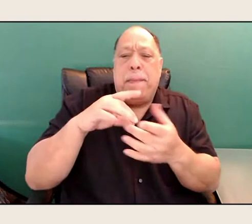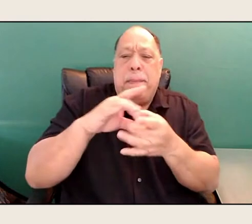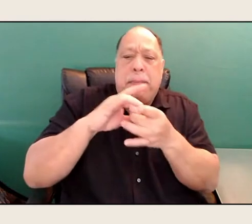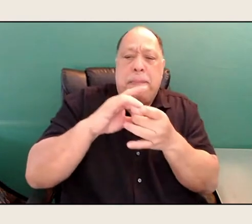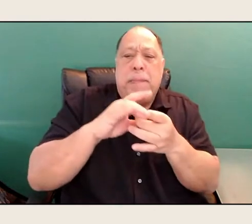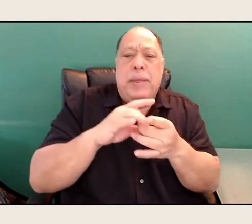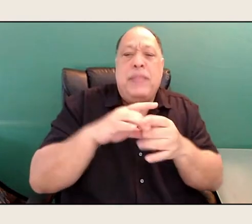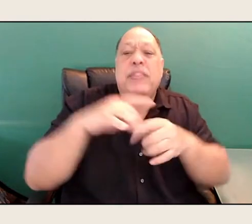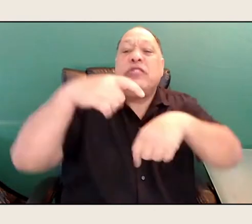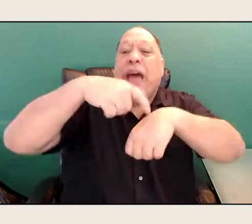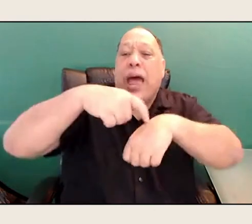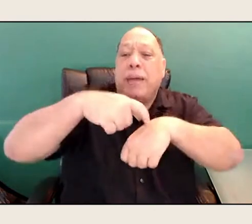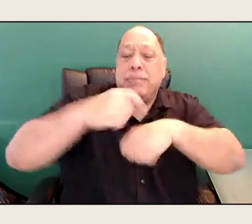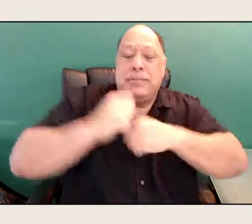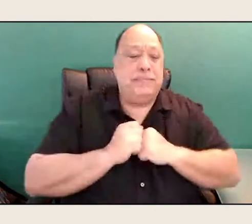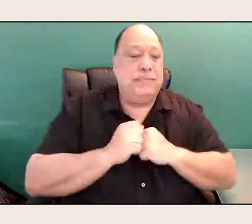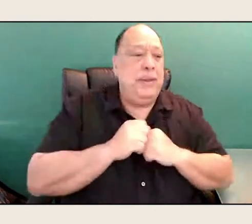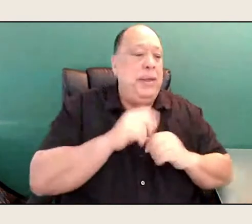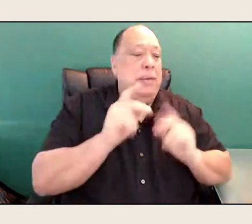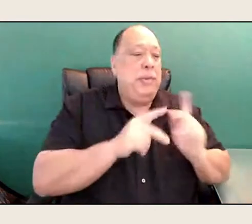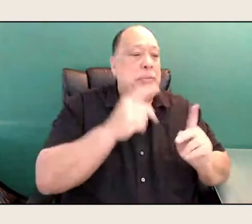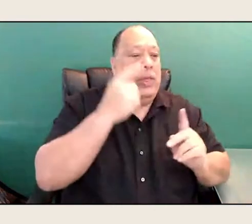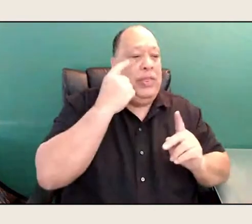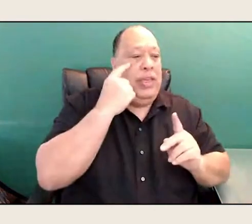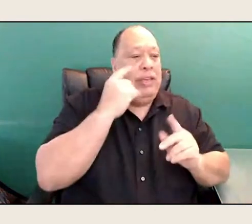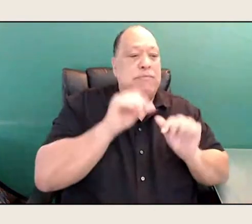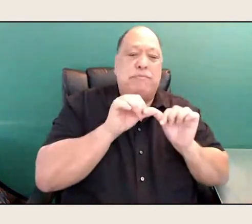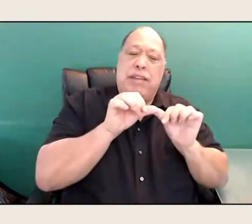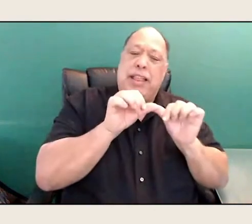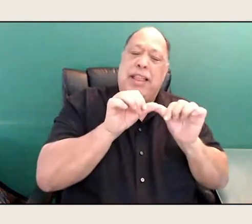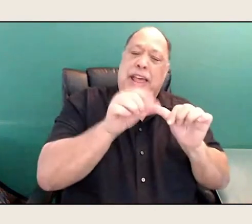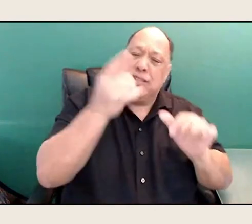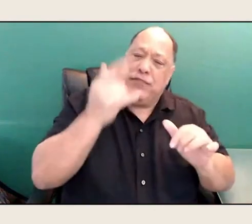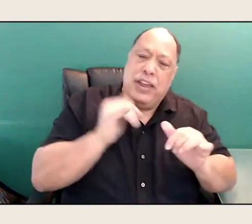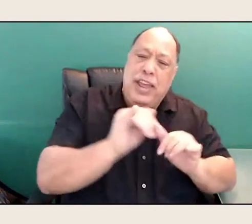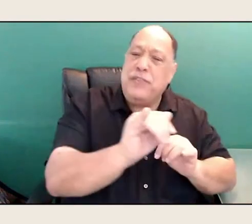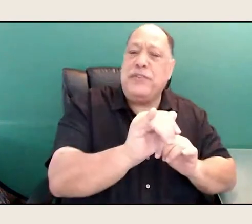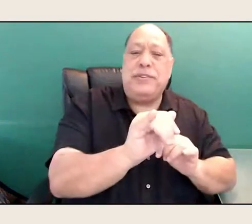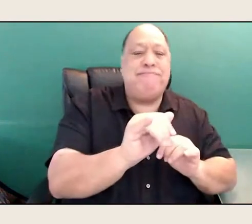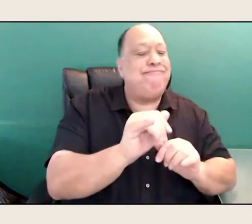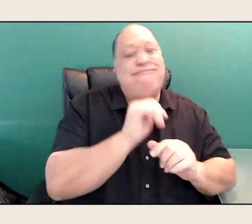People think things are supposed to last forever, they don't necessarily. Some things last for a long time.